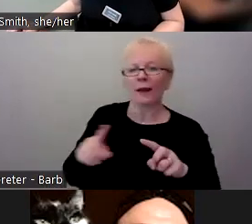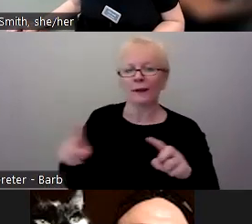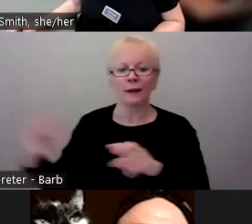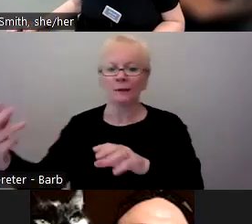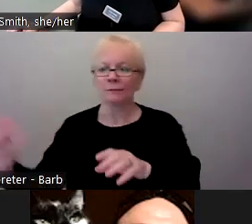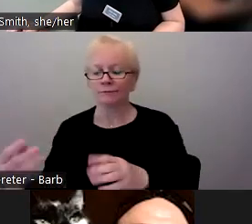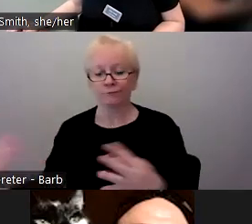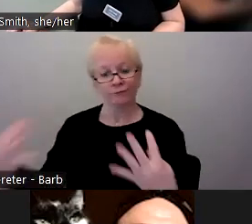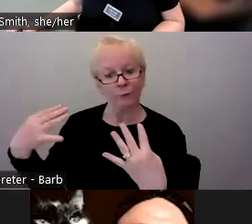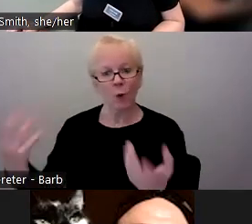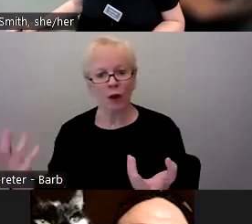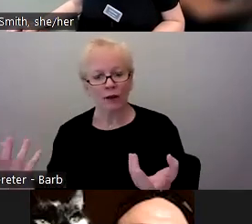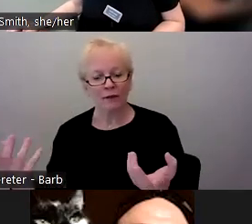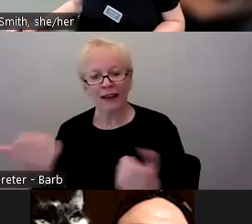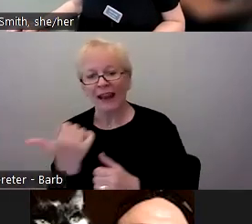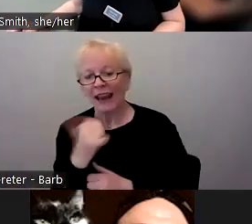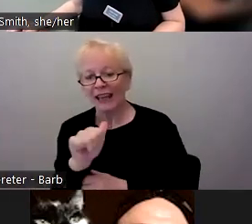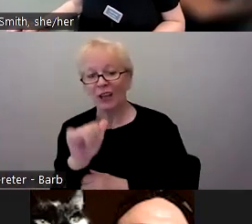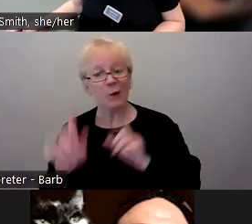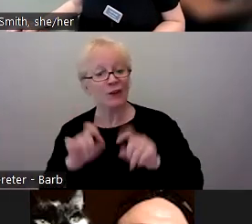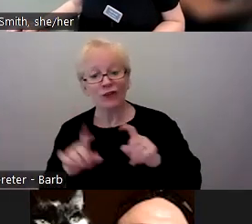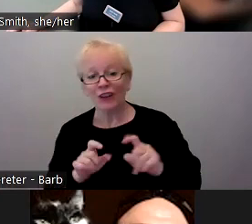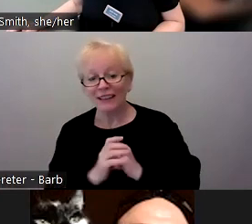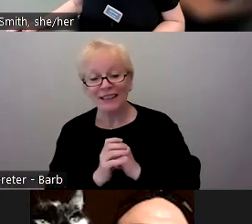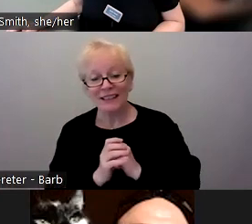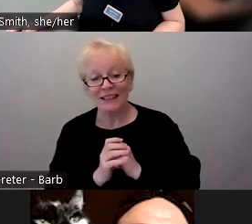And if so, please feel free to unmute or drop your question in the chat.